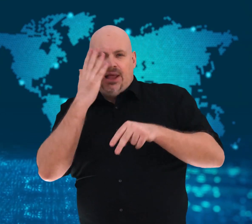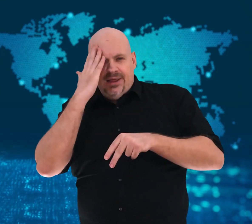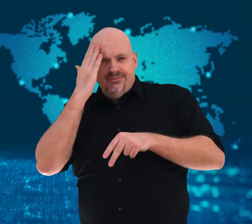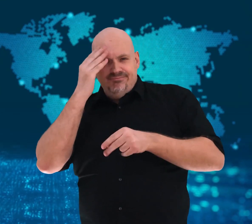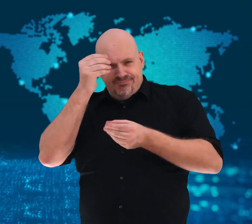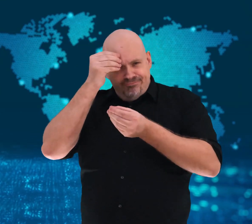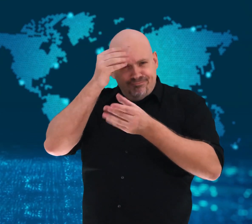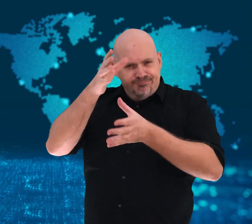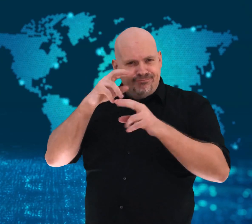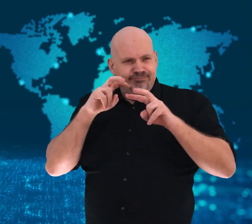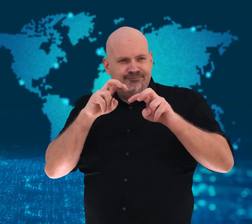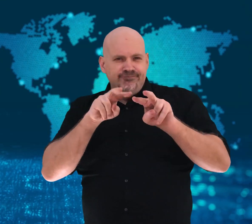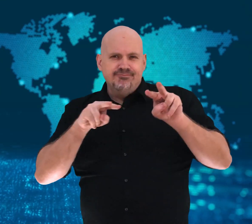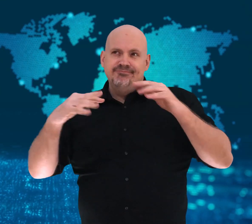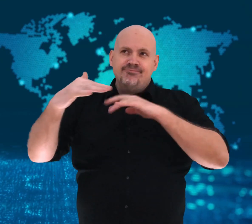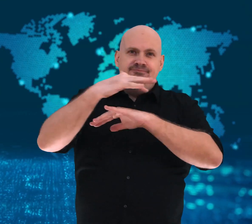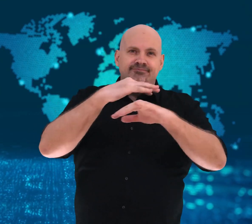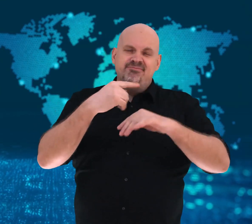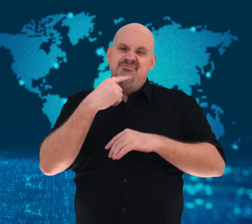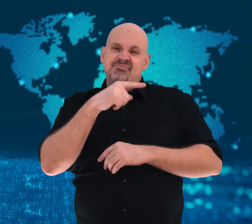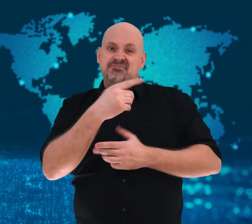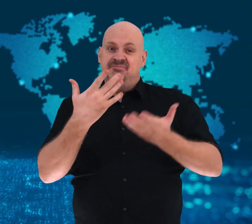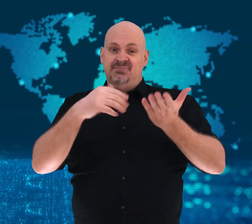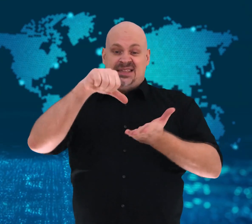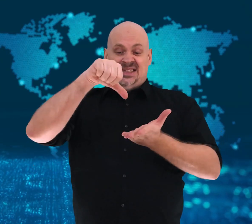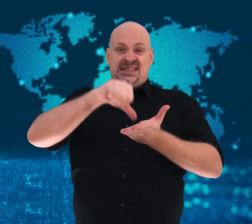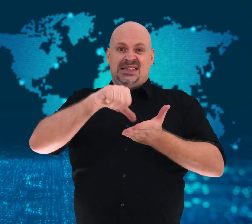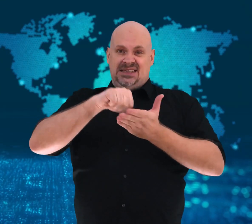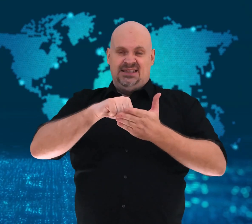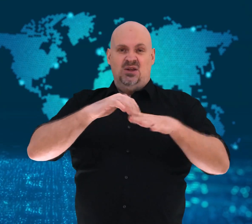be underwater by 2050.